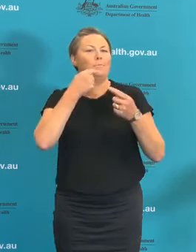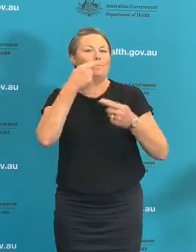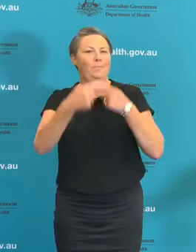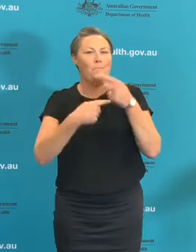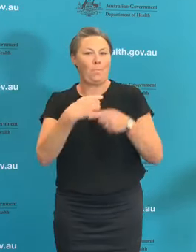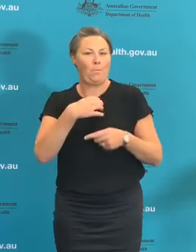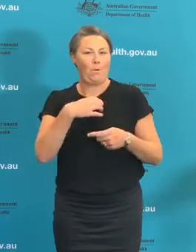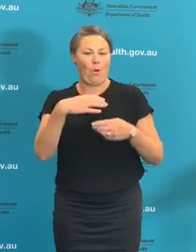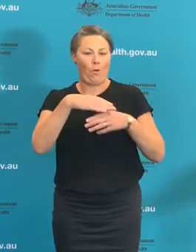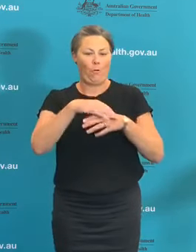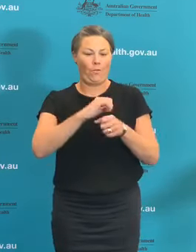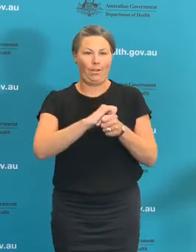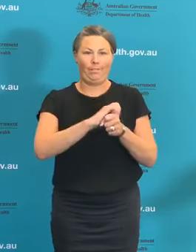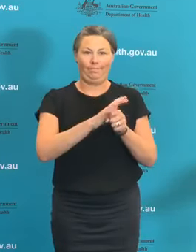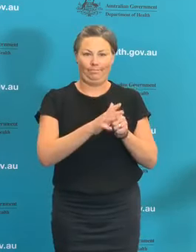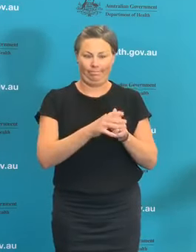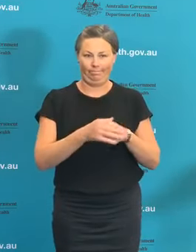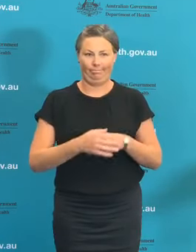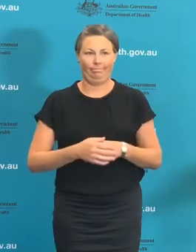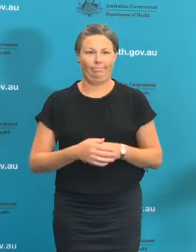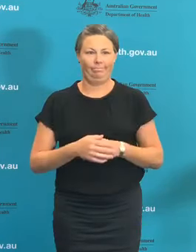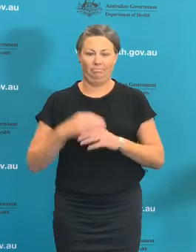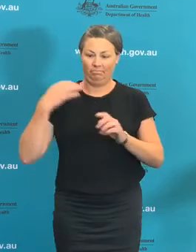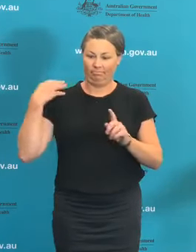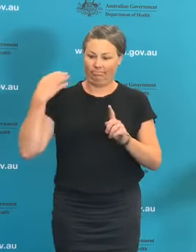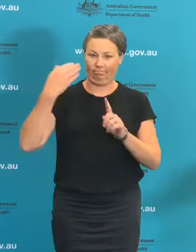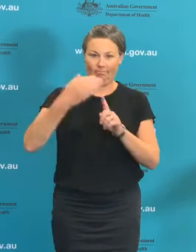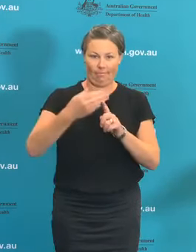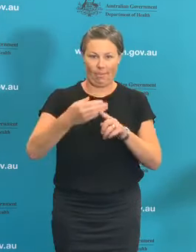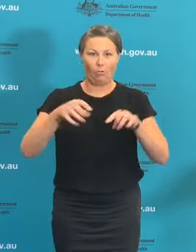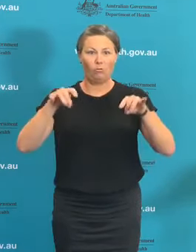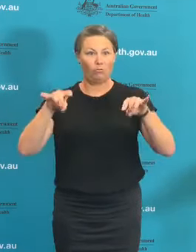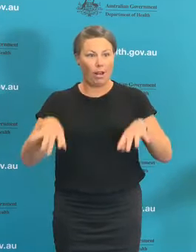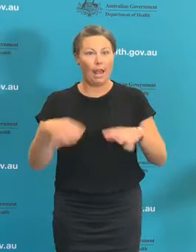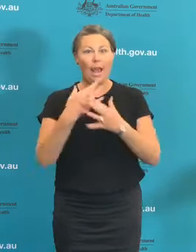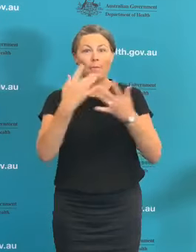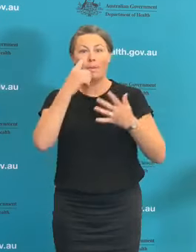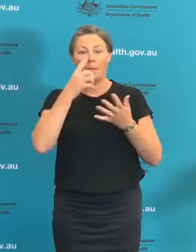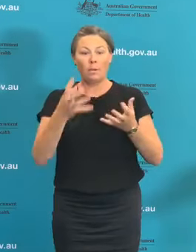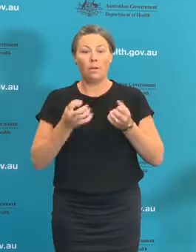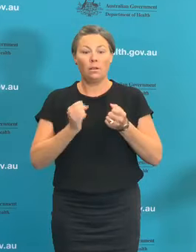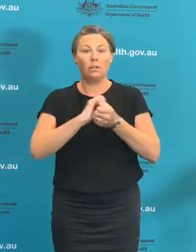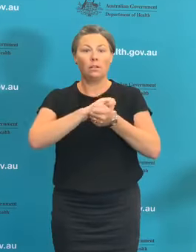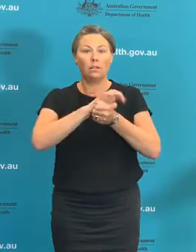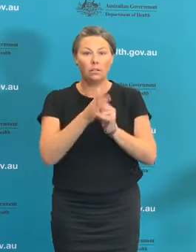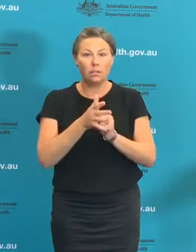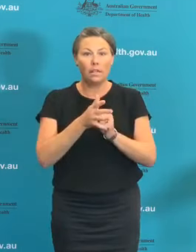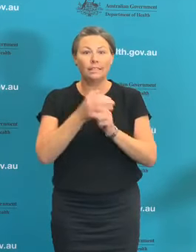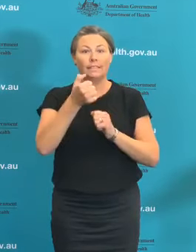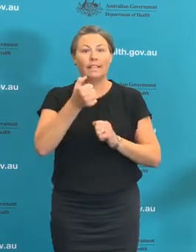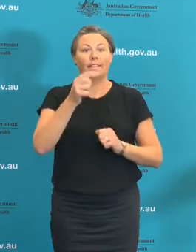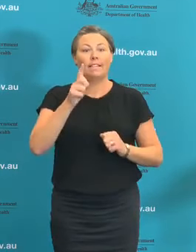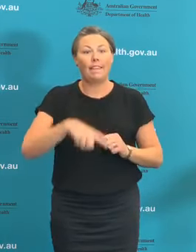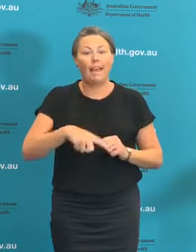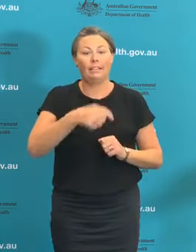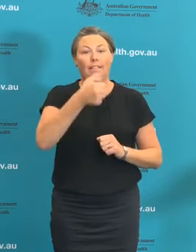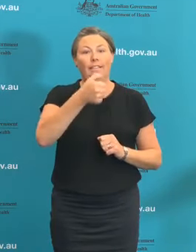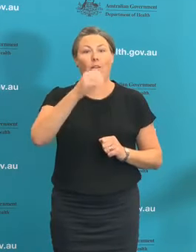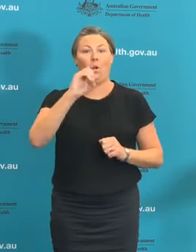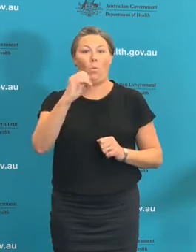To date Australia has had 6,661 confirmed cases of coronavirus COVID-19.